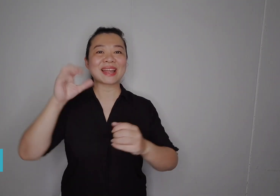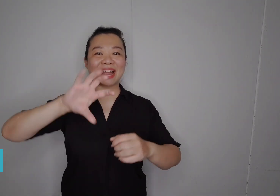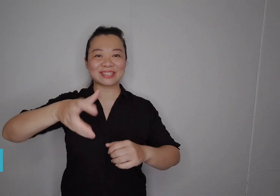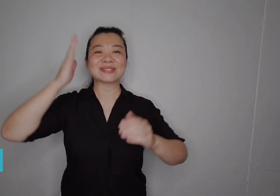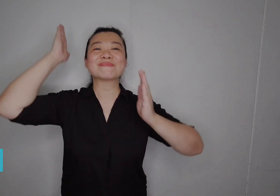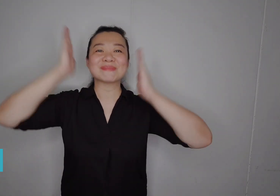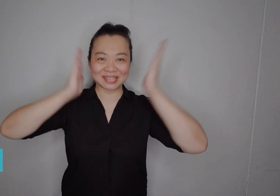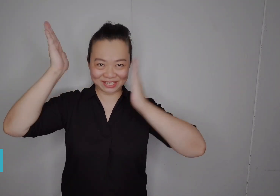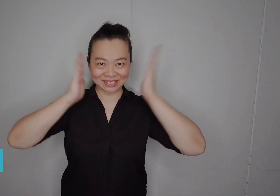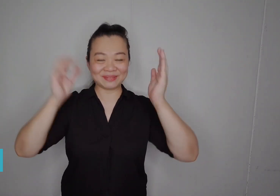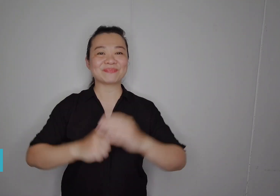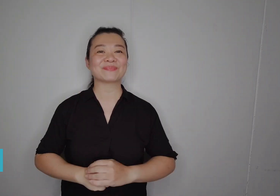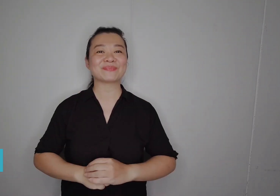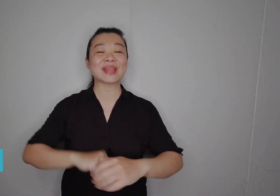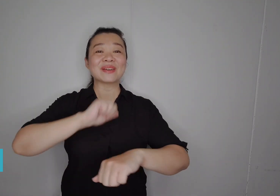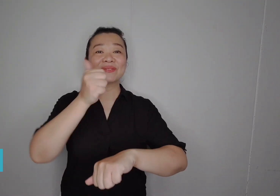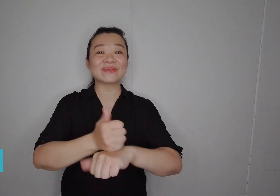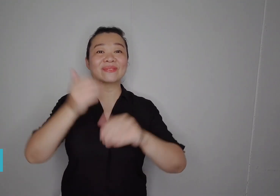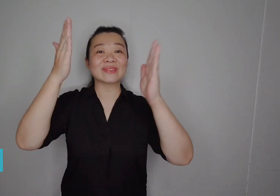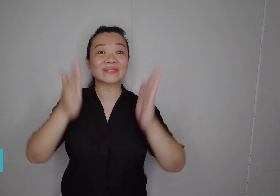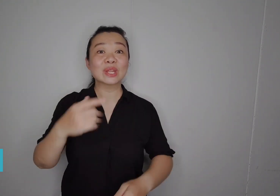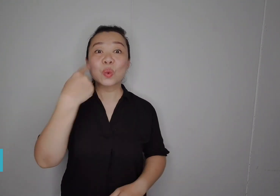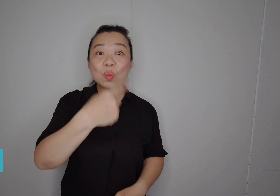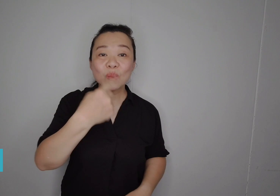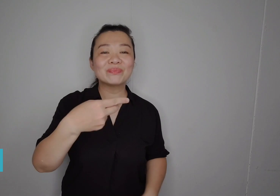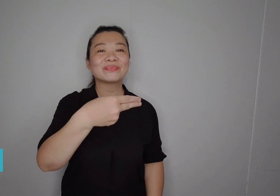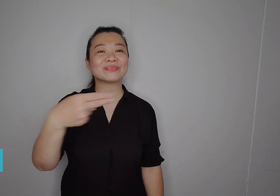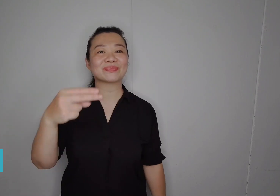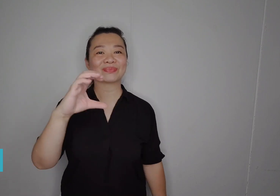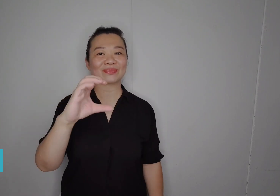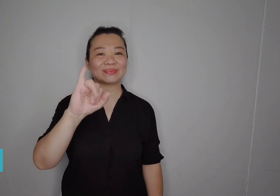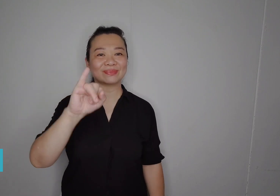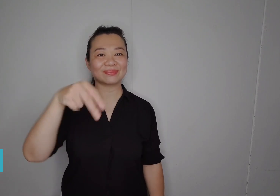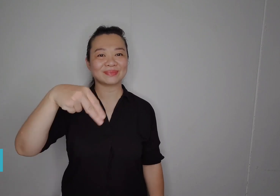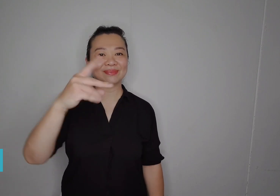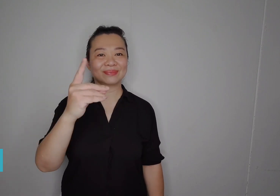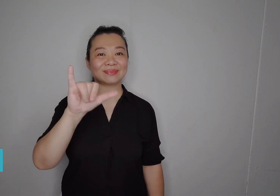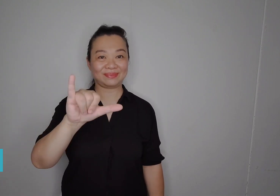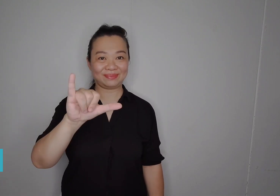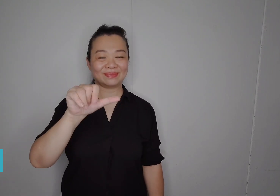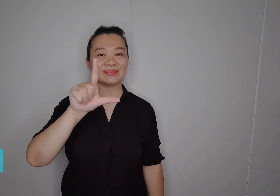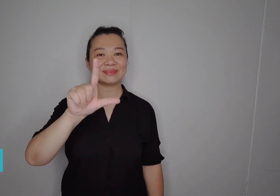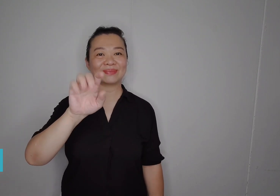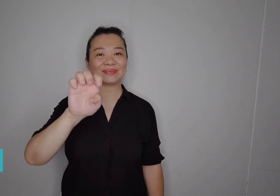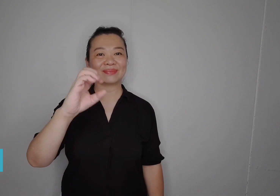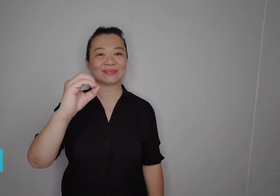a sign language interpreter, and all staff members at Silent